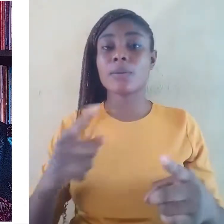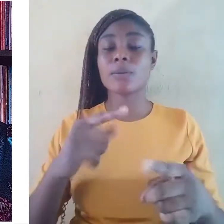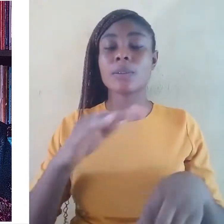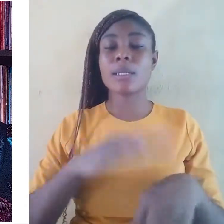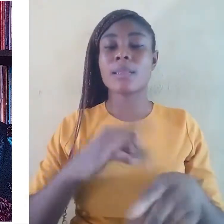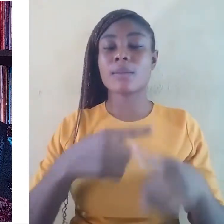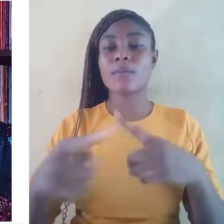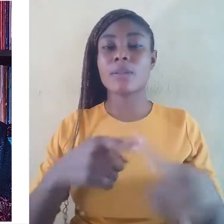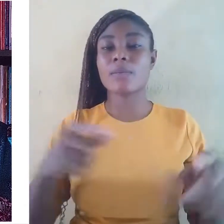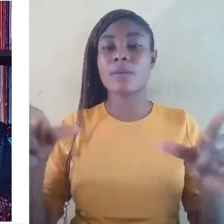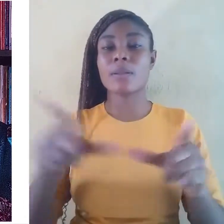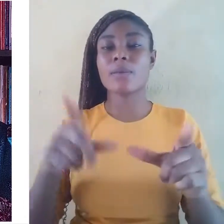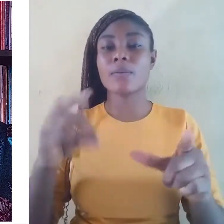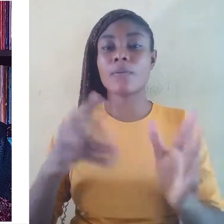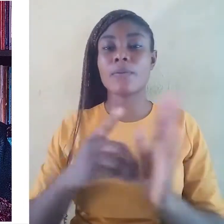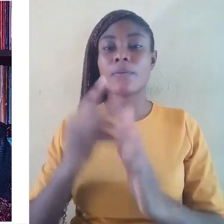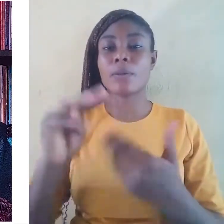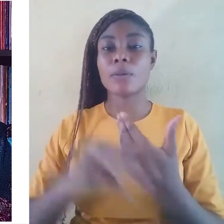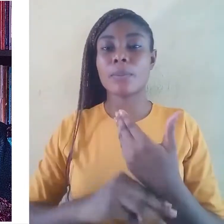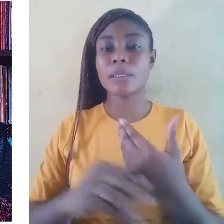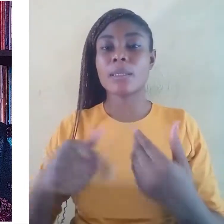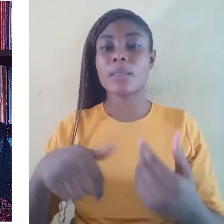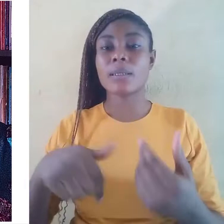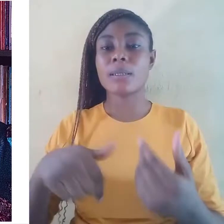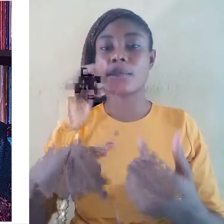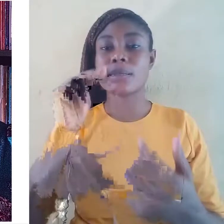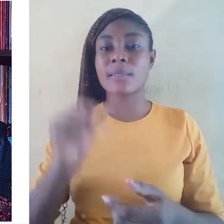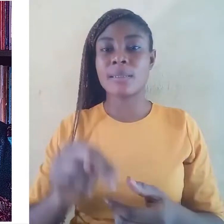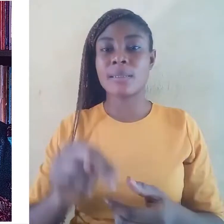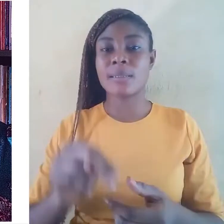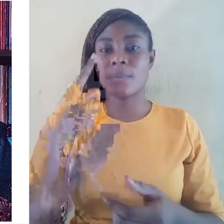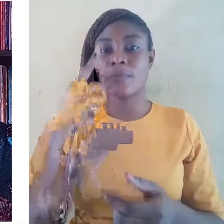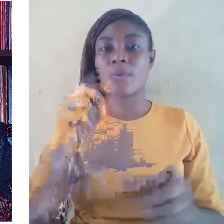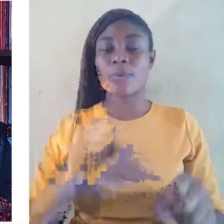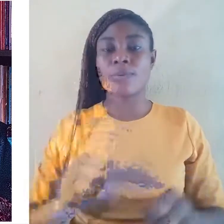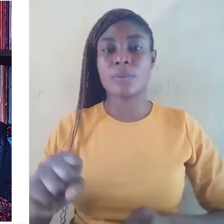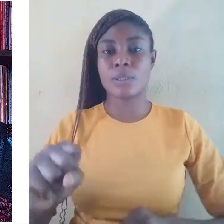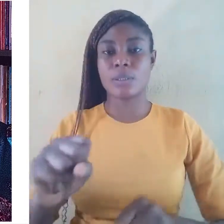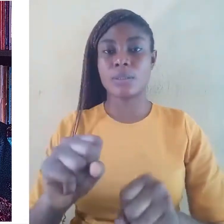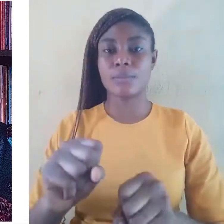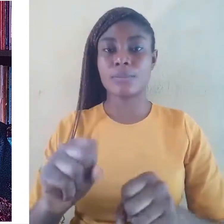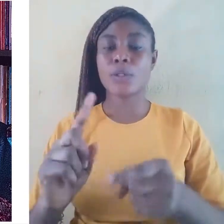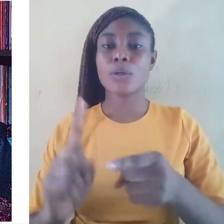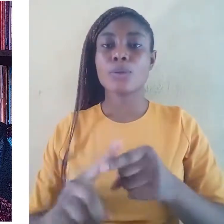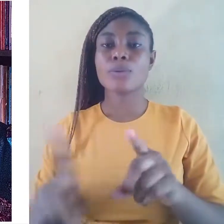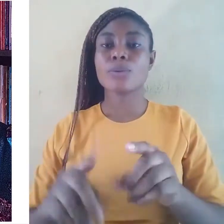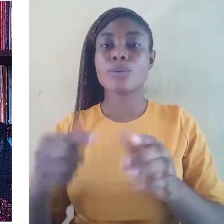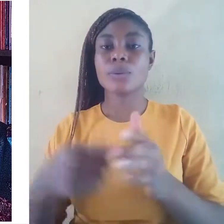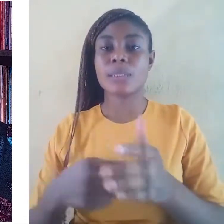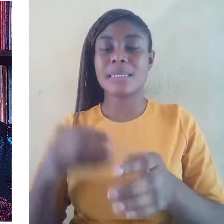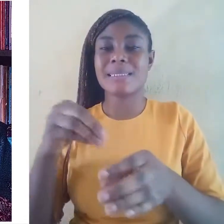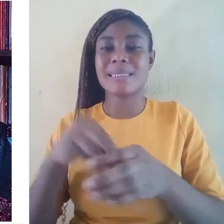is a need for a strategy to do this in a systematic way.